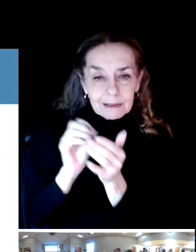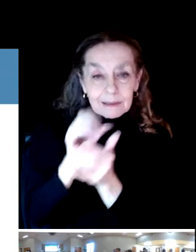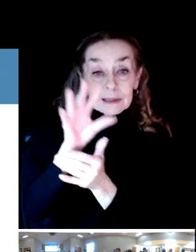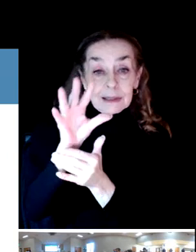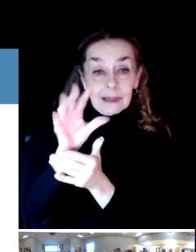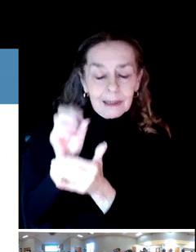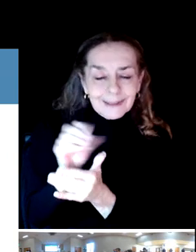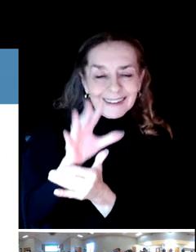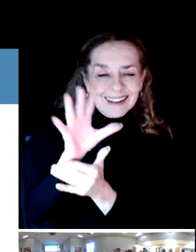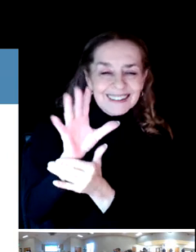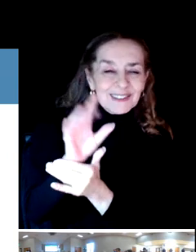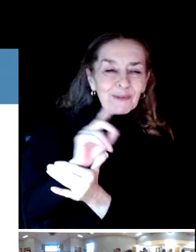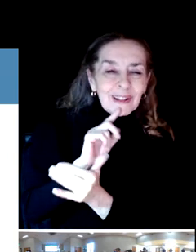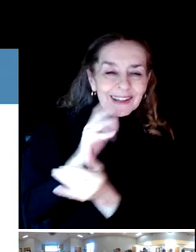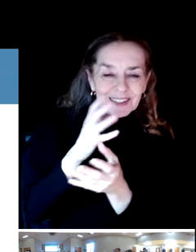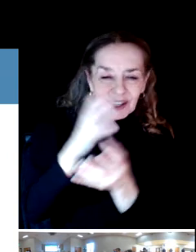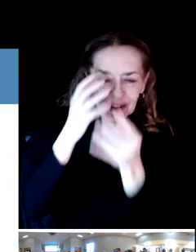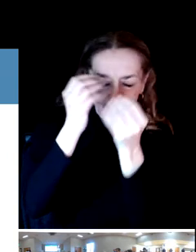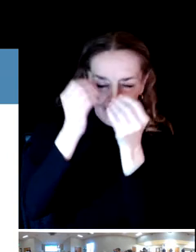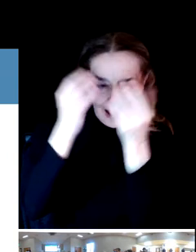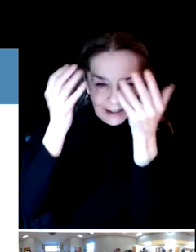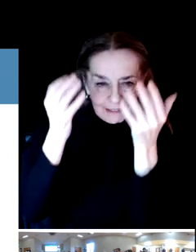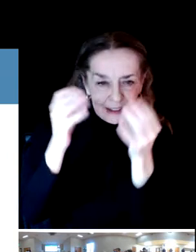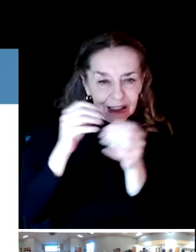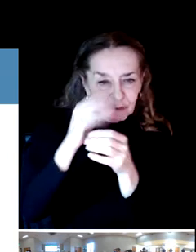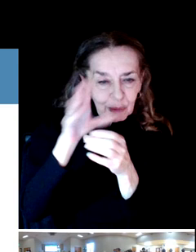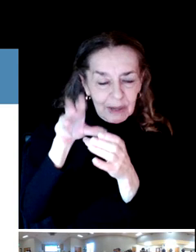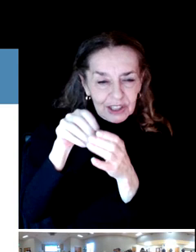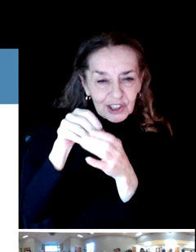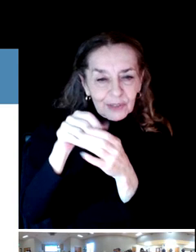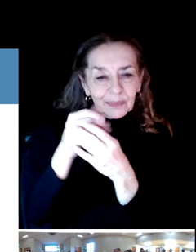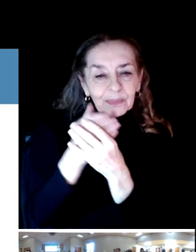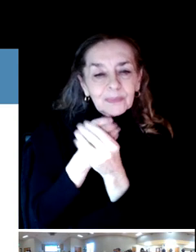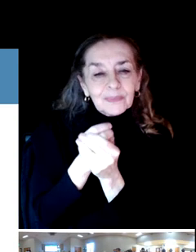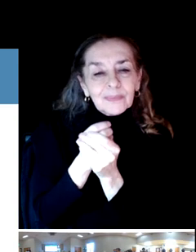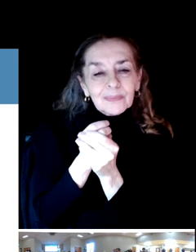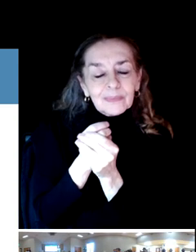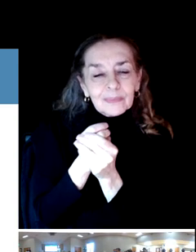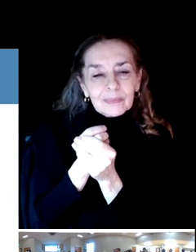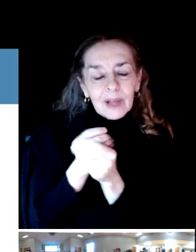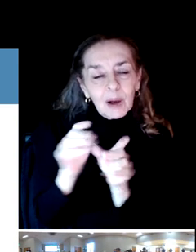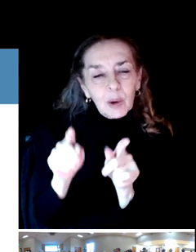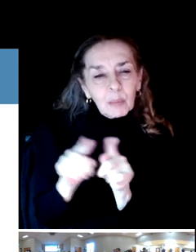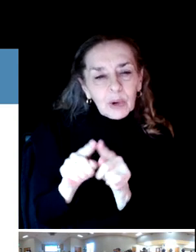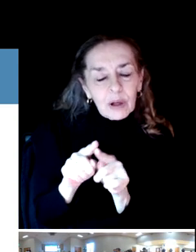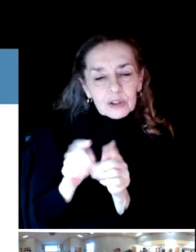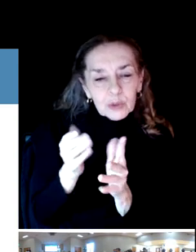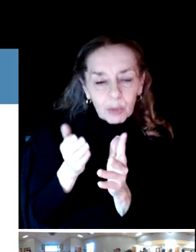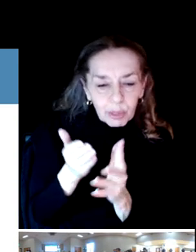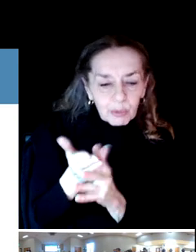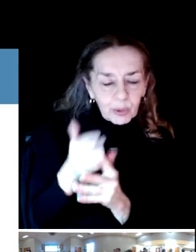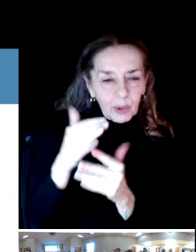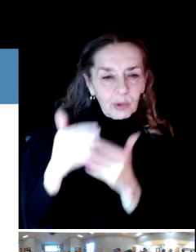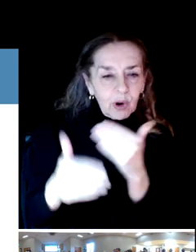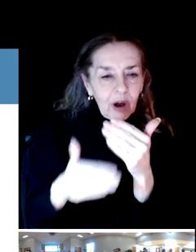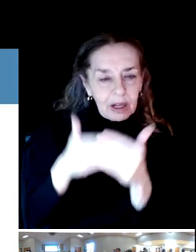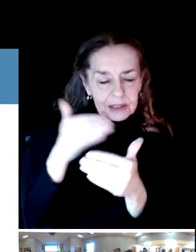But all throughout the process, we will also be providing we call it deliverable documents.